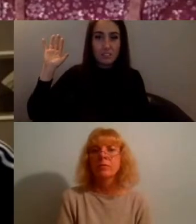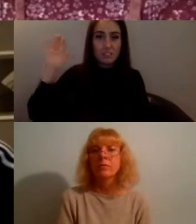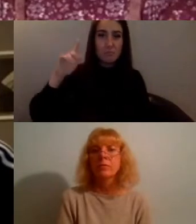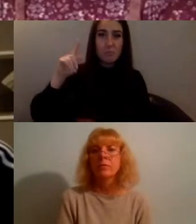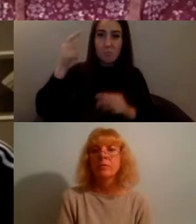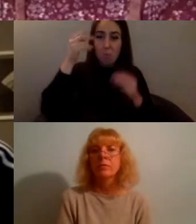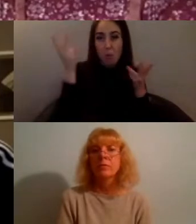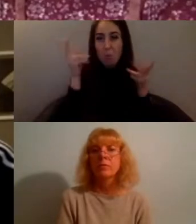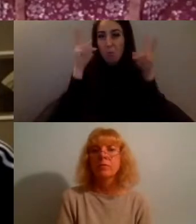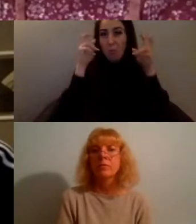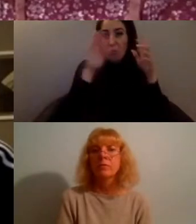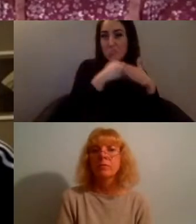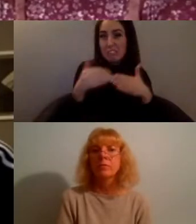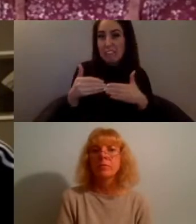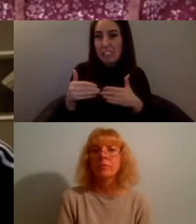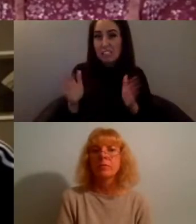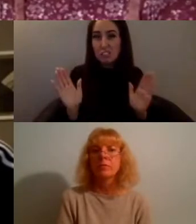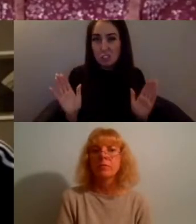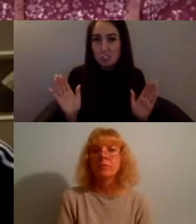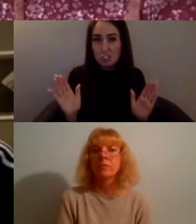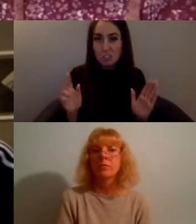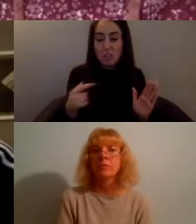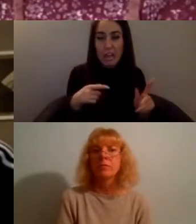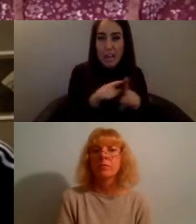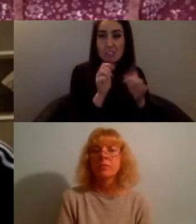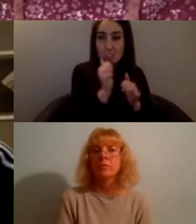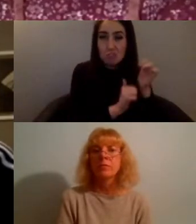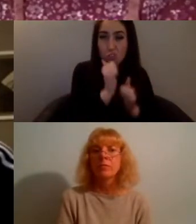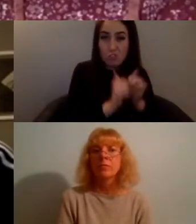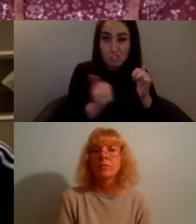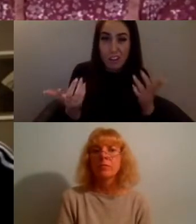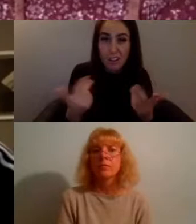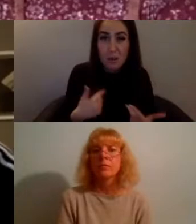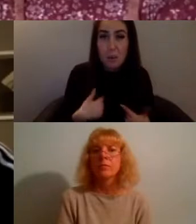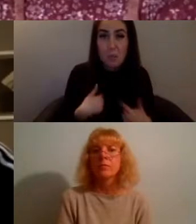yeah like I wish there was like code basically written for every person that needed to speak